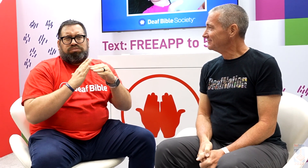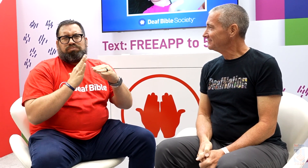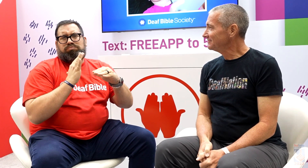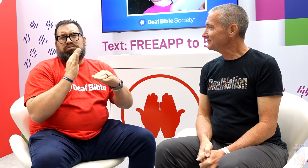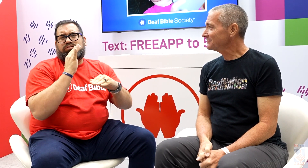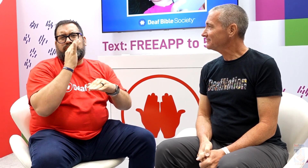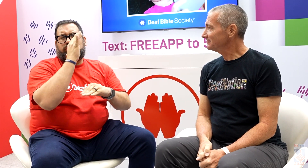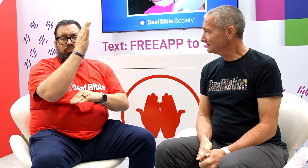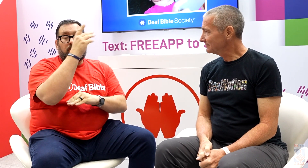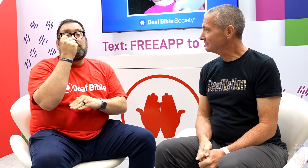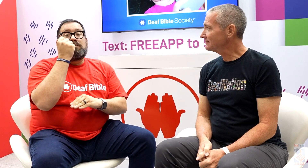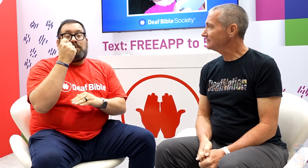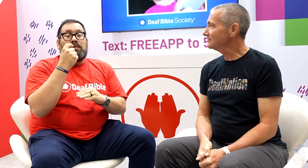and there are so many sign languages.